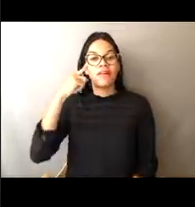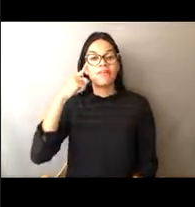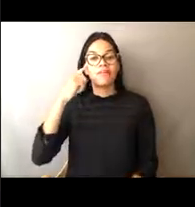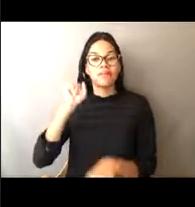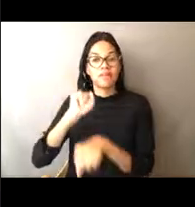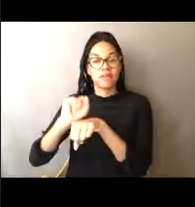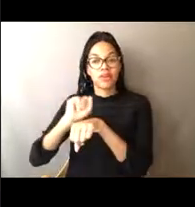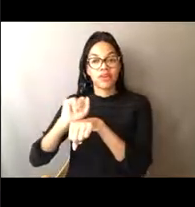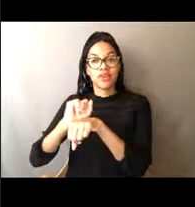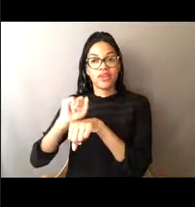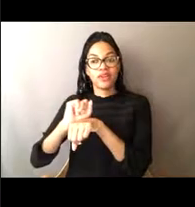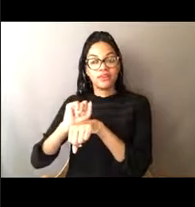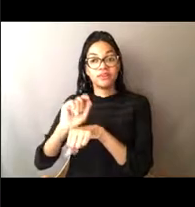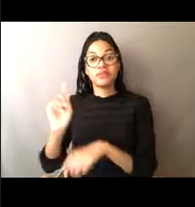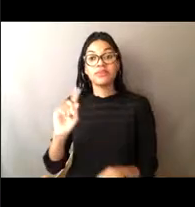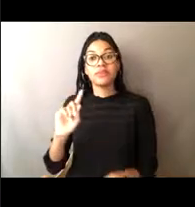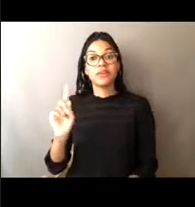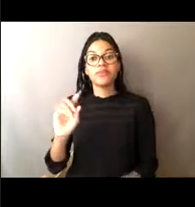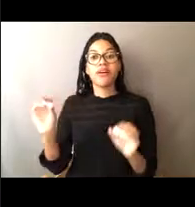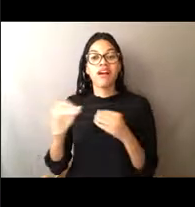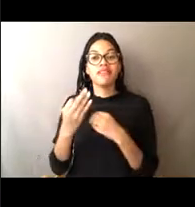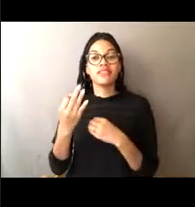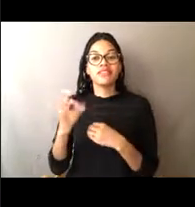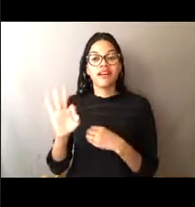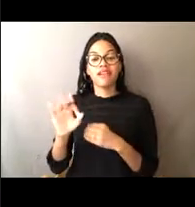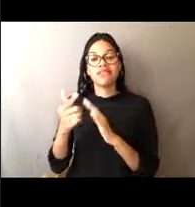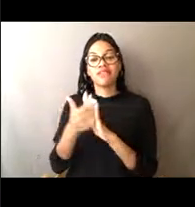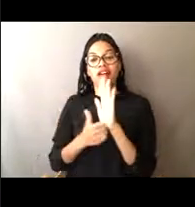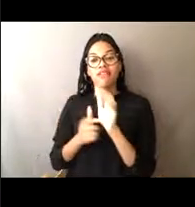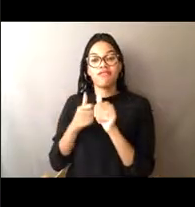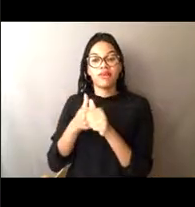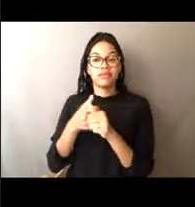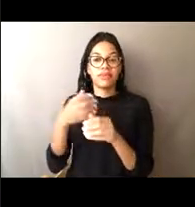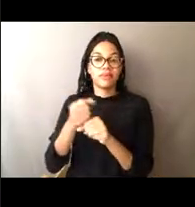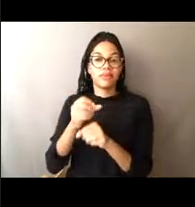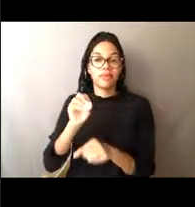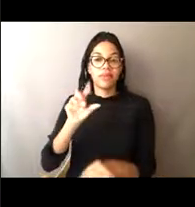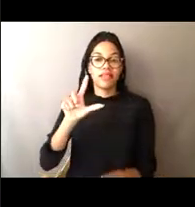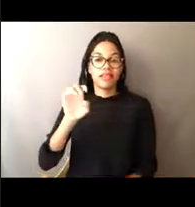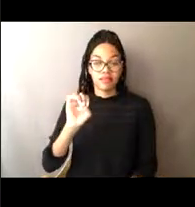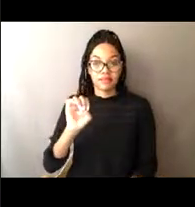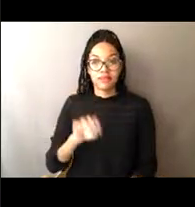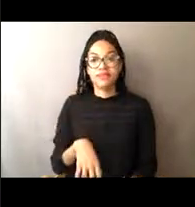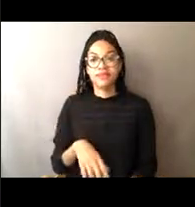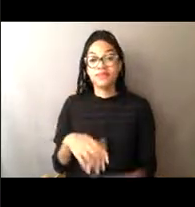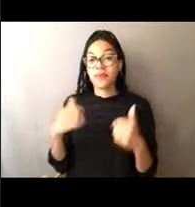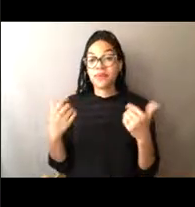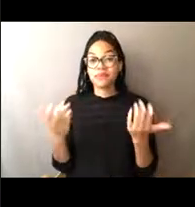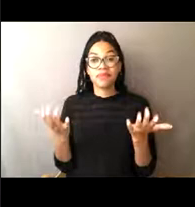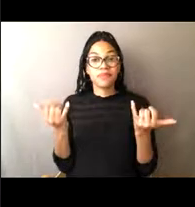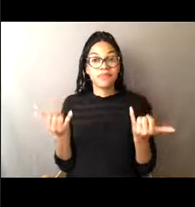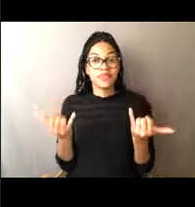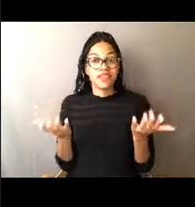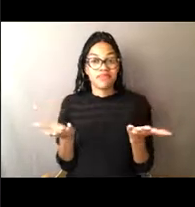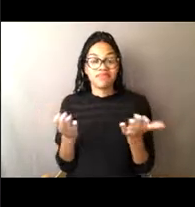with the Office of Law Enforcement for NOAA, and here I am today. So, you know, it started small